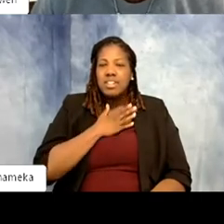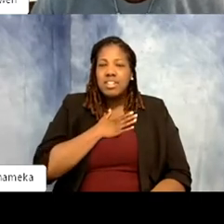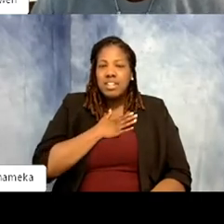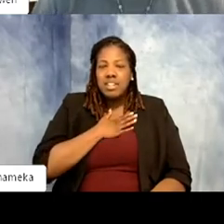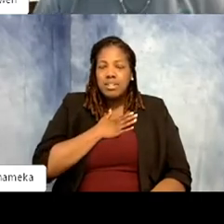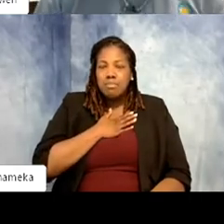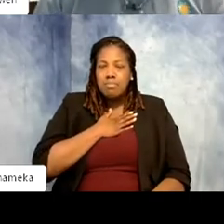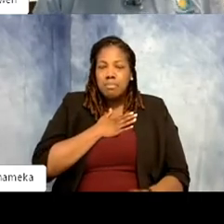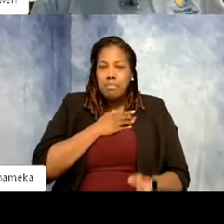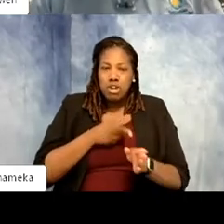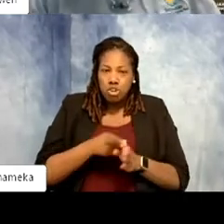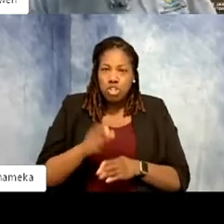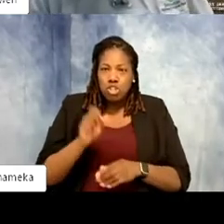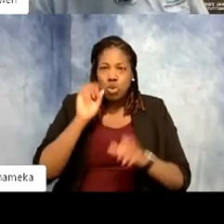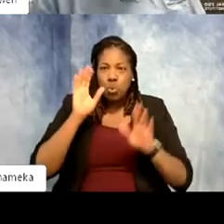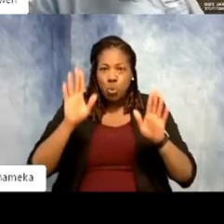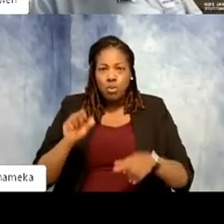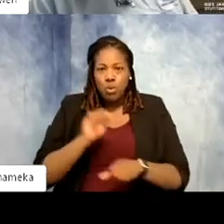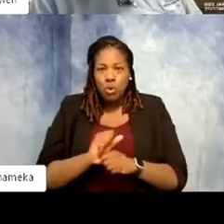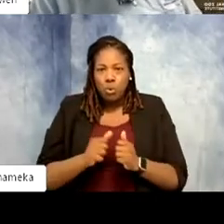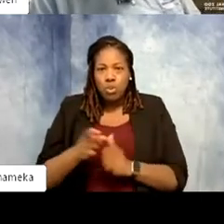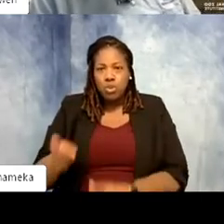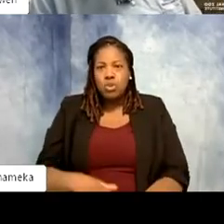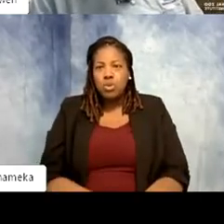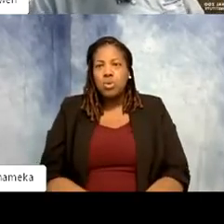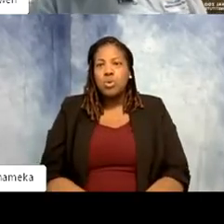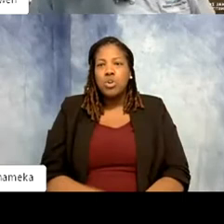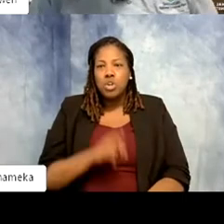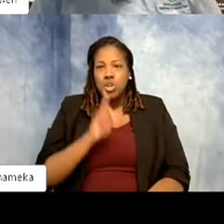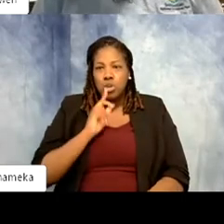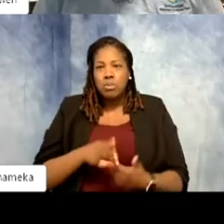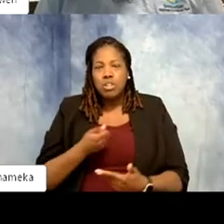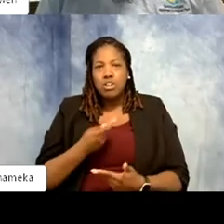wonderful working with you. Um so, but you did mention a few things that aren't animal related